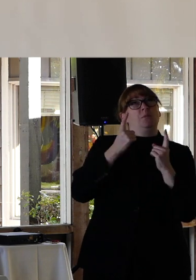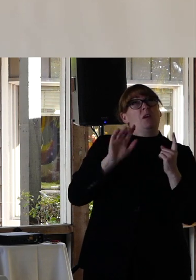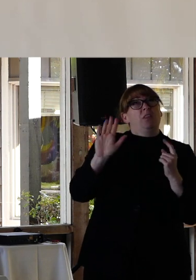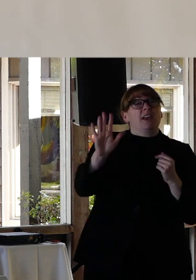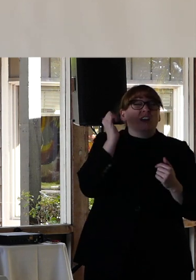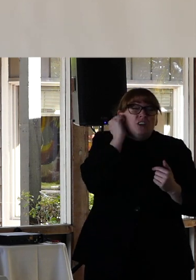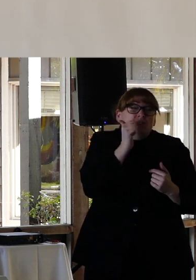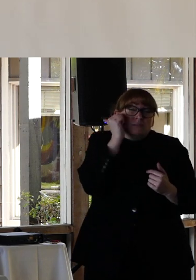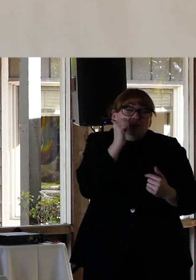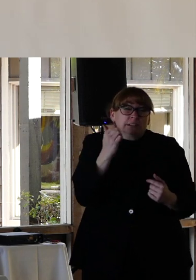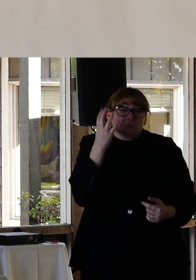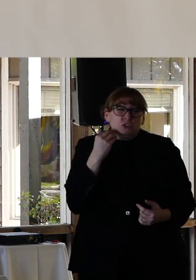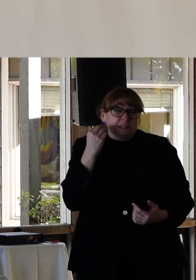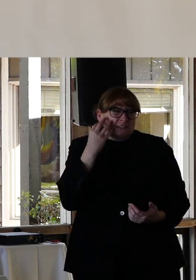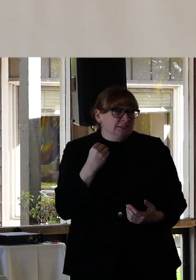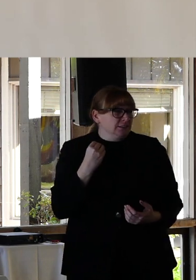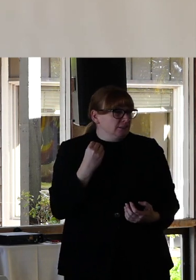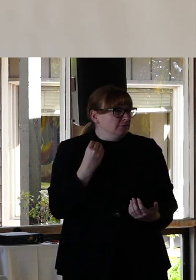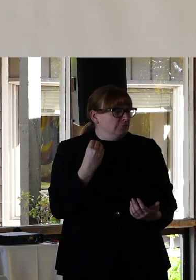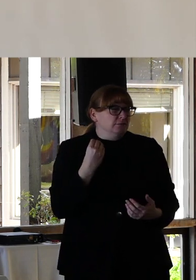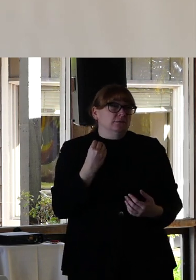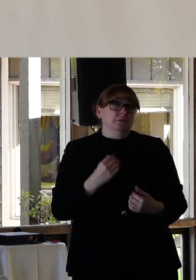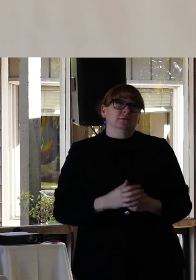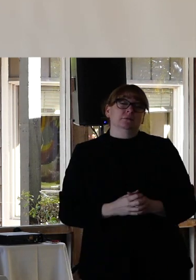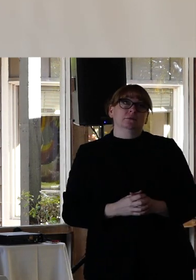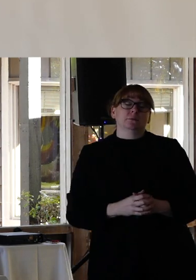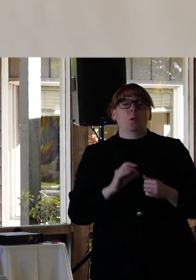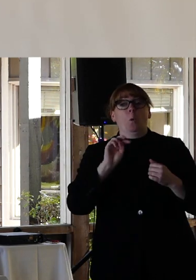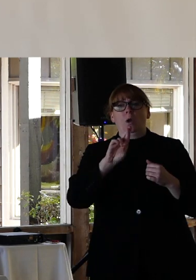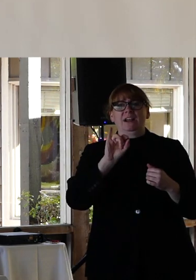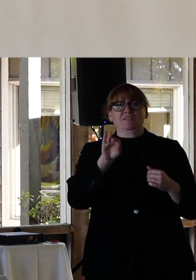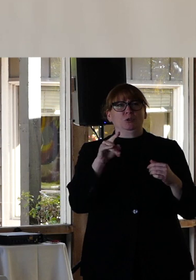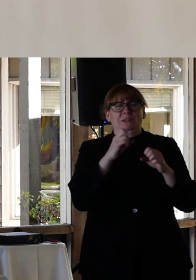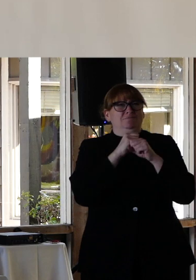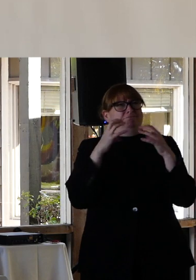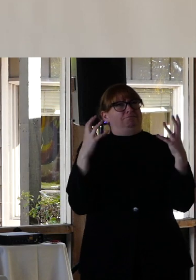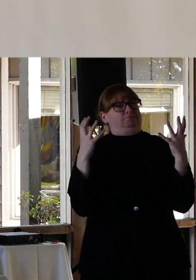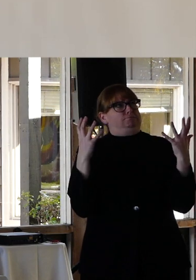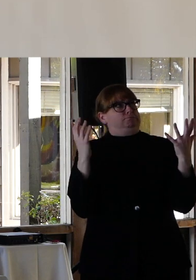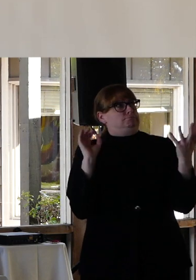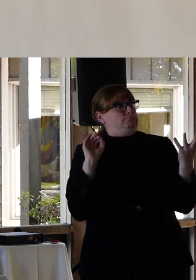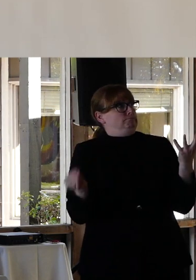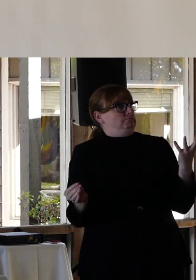for their daily lived experience. Or. If you can't think of people like